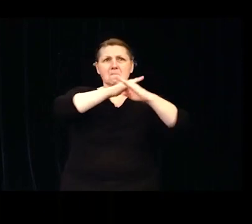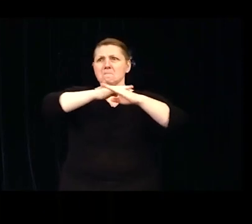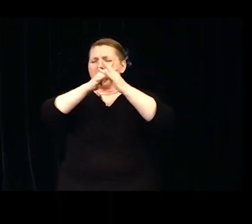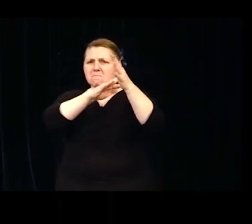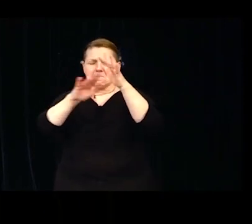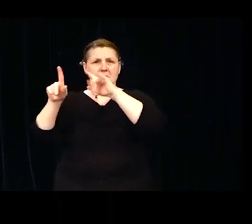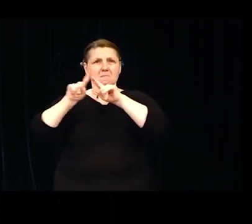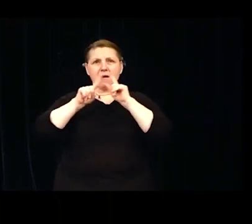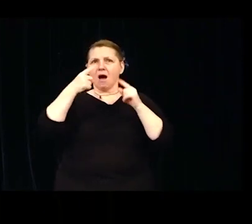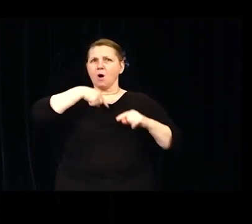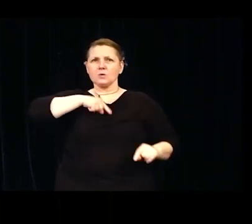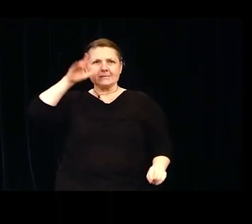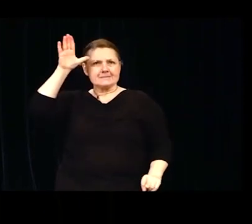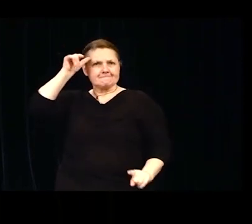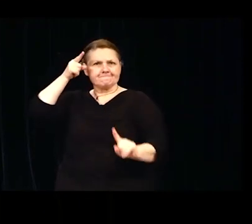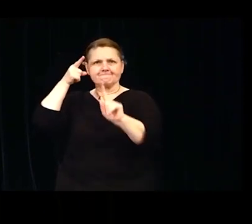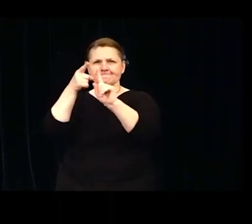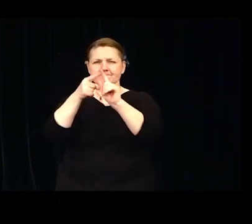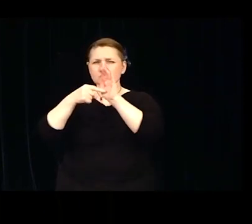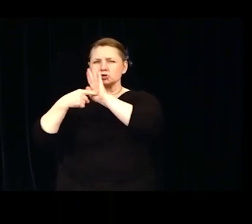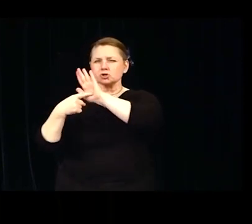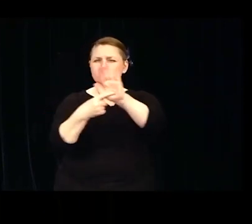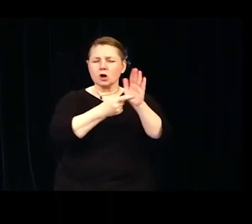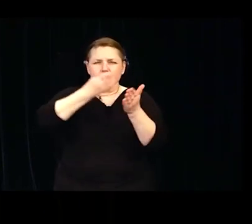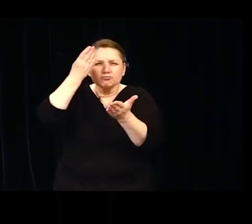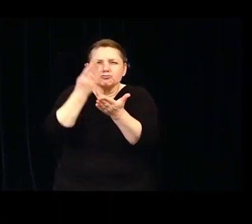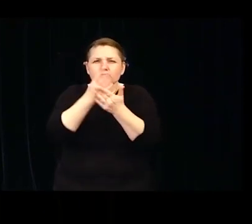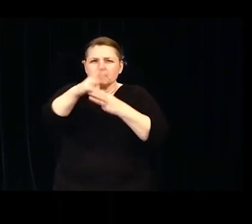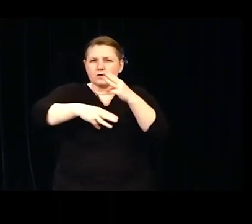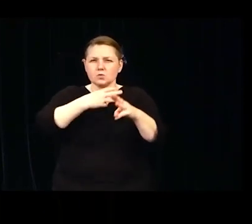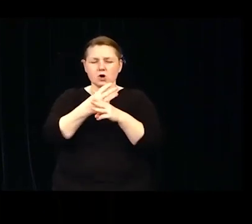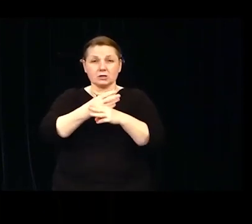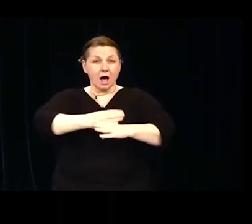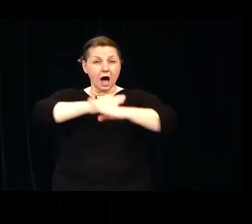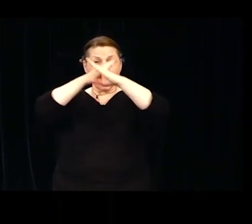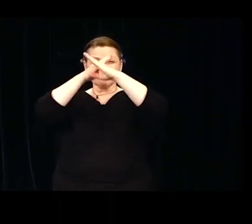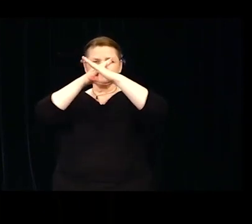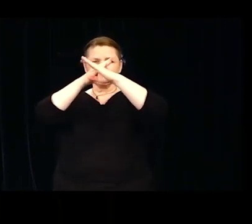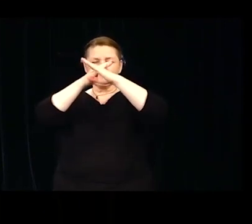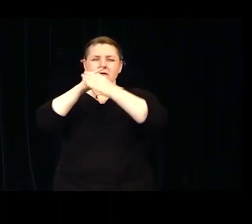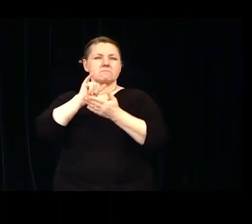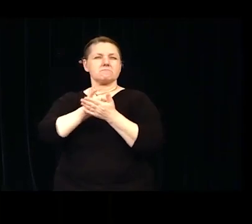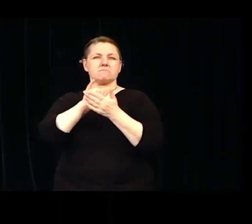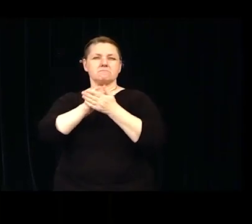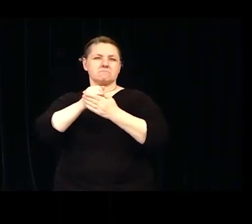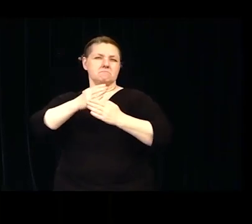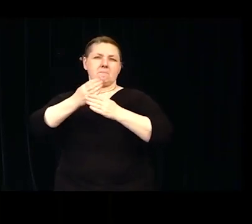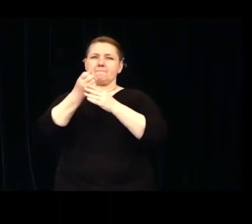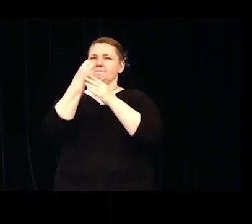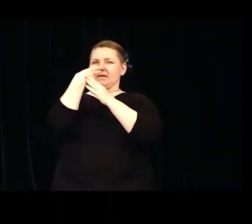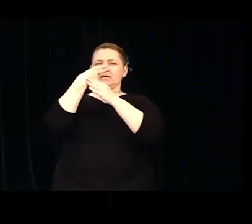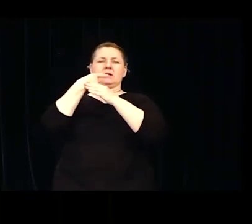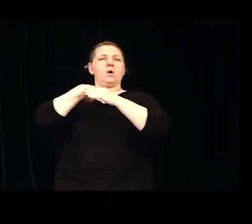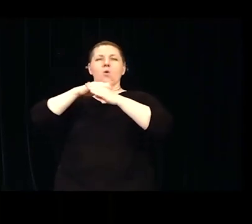that no obstacle can stand in the way of our success. I want to congratulate you, my peers